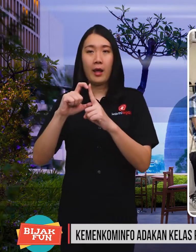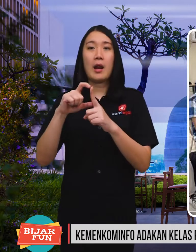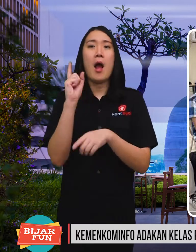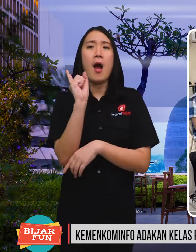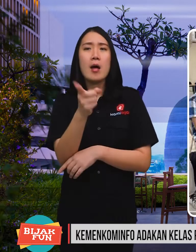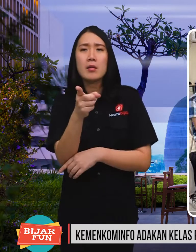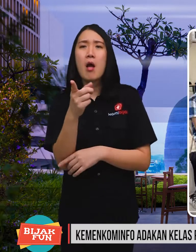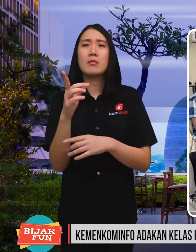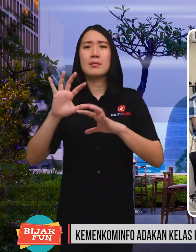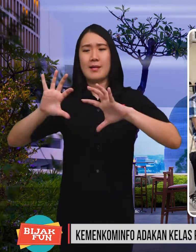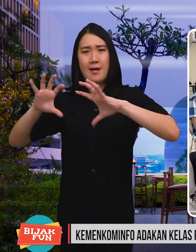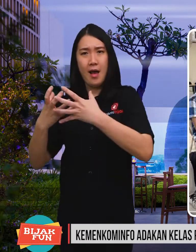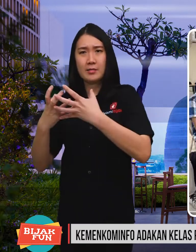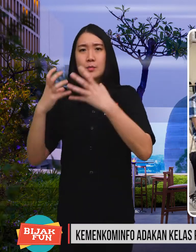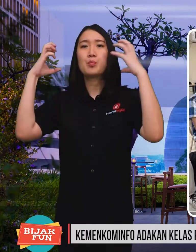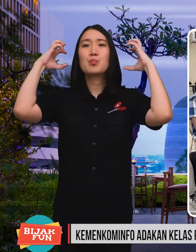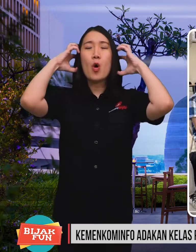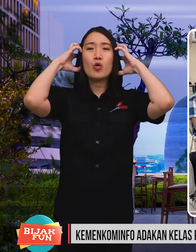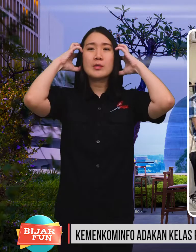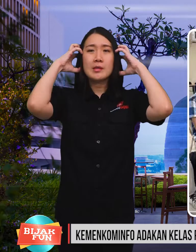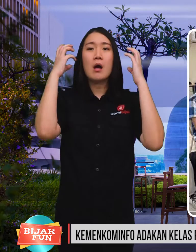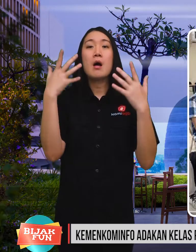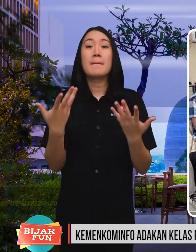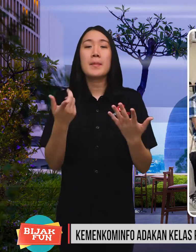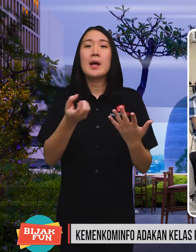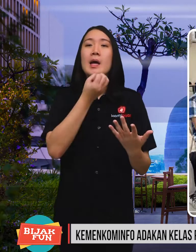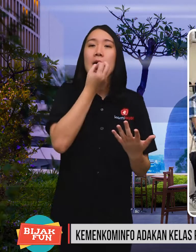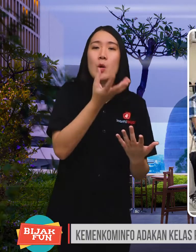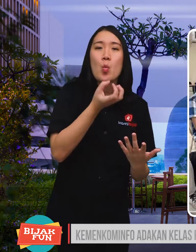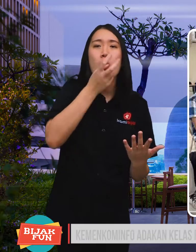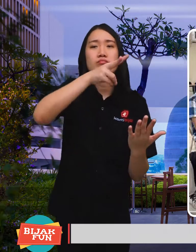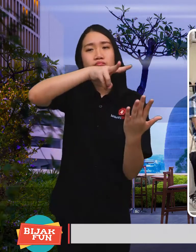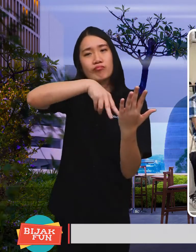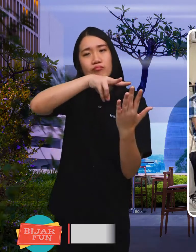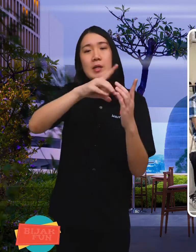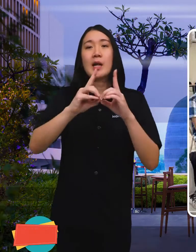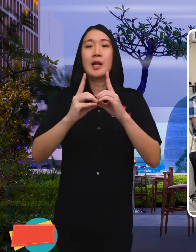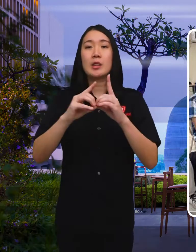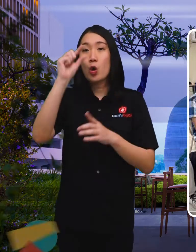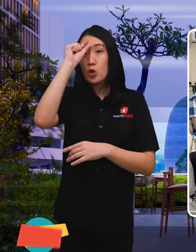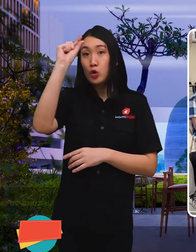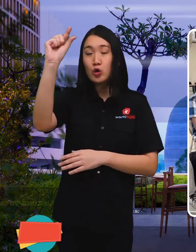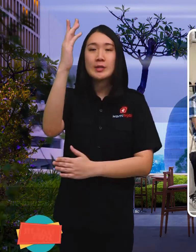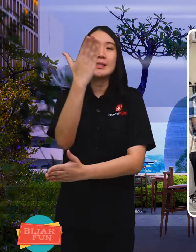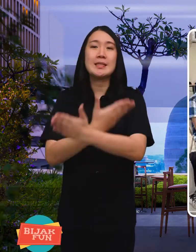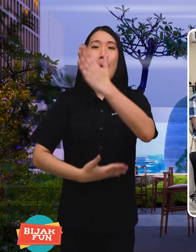hold an educational Podcast class digital literacy for disabilities